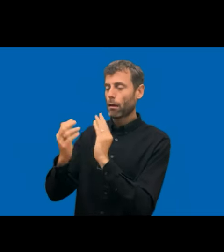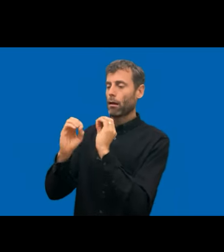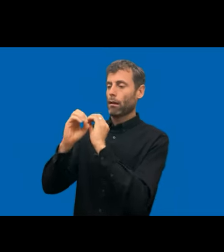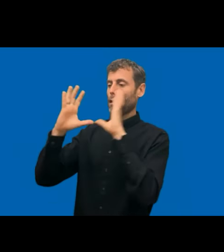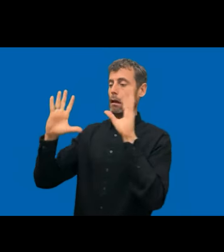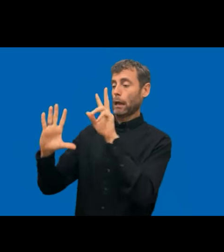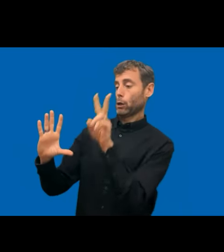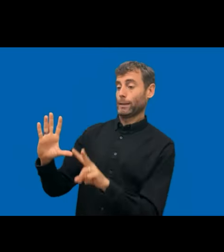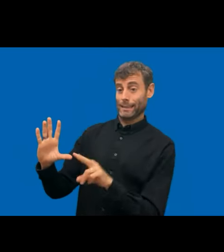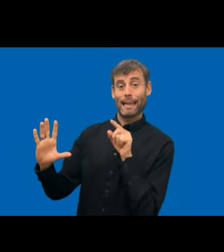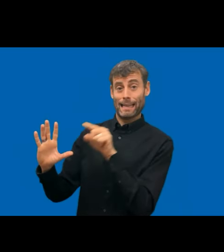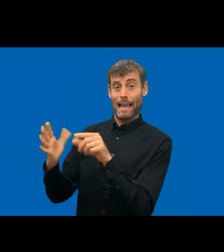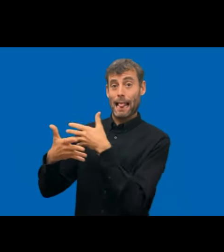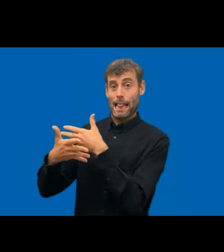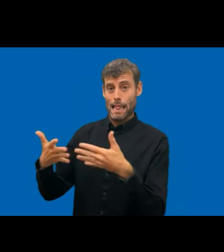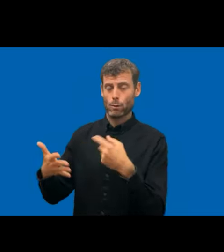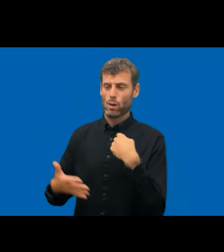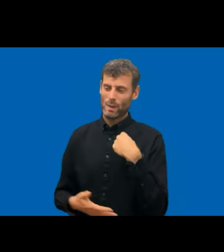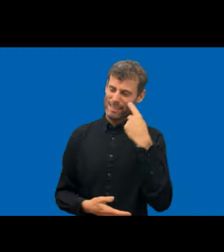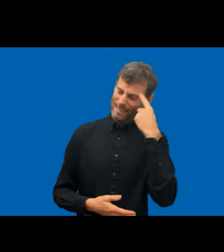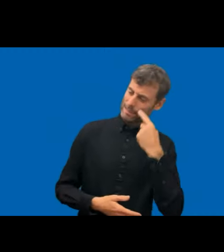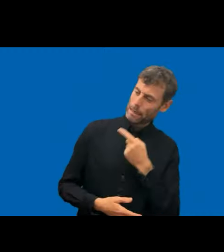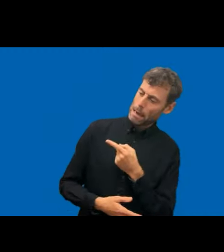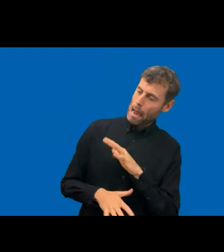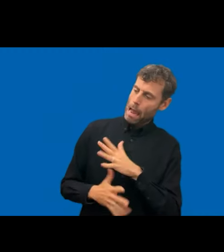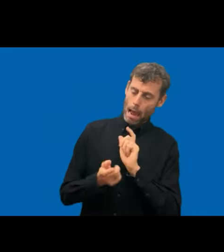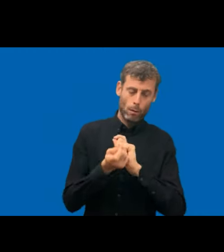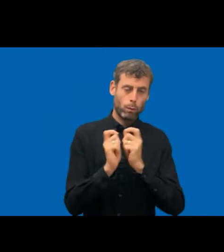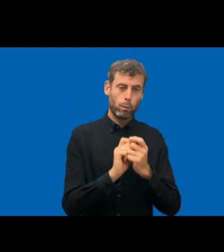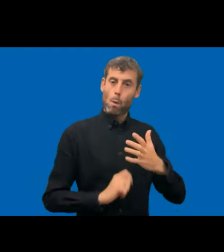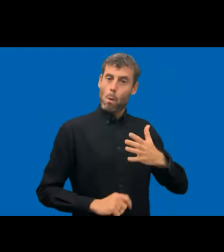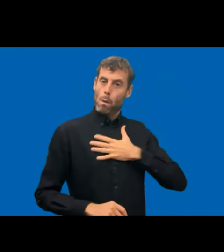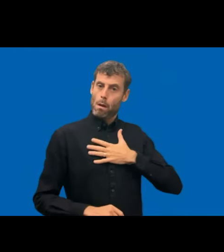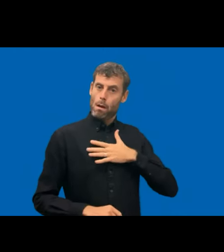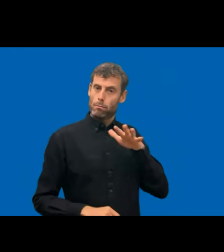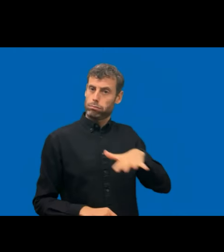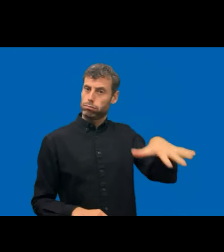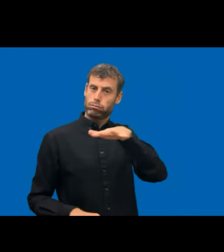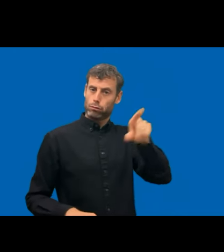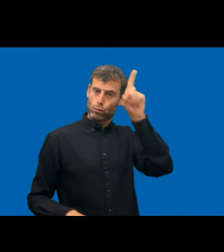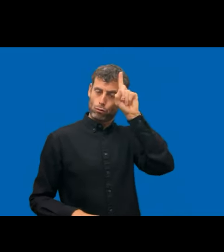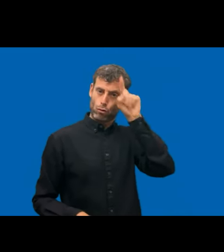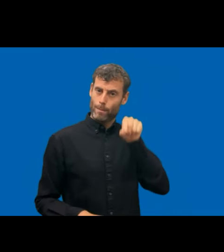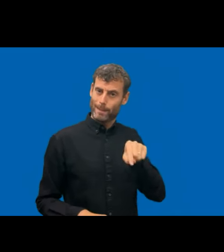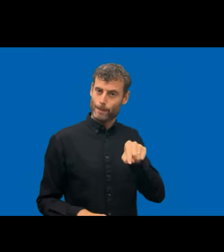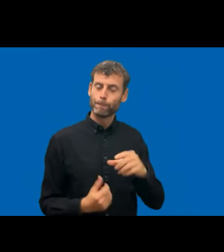the implementing decision, which we thought about how can we figure out critical issues and we just